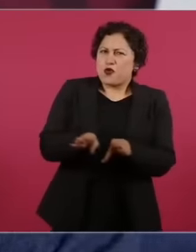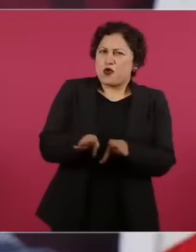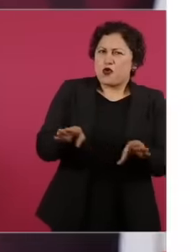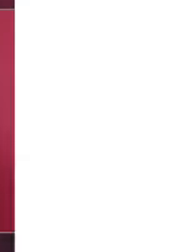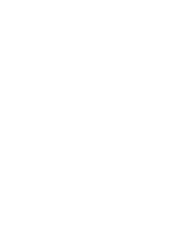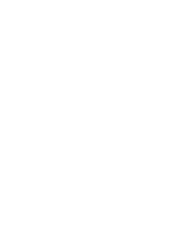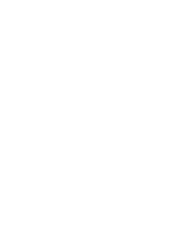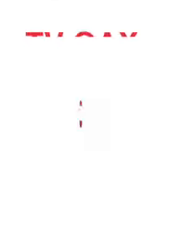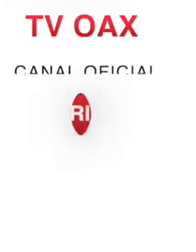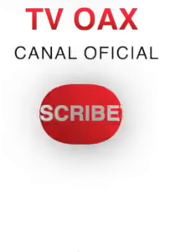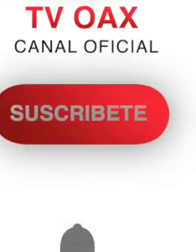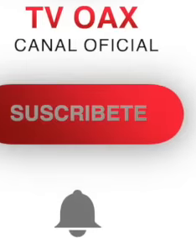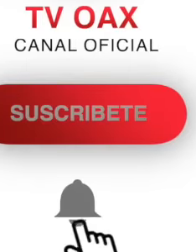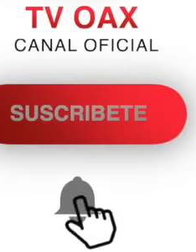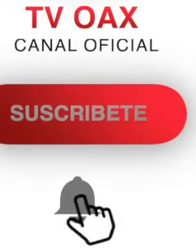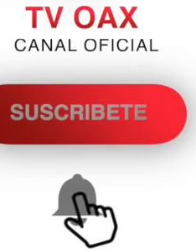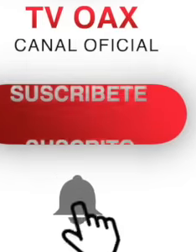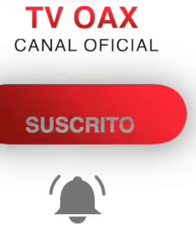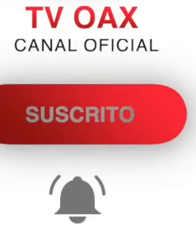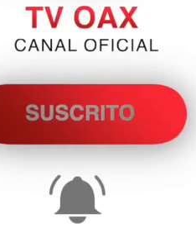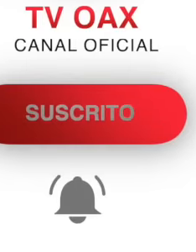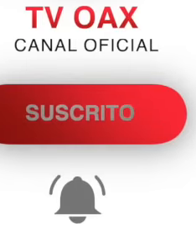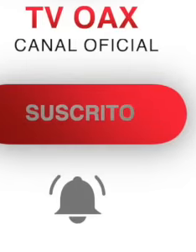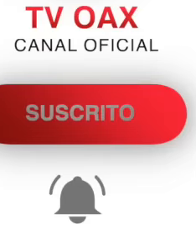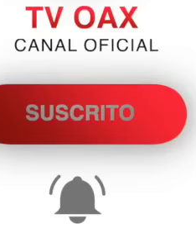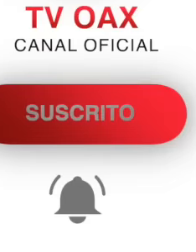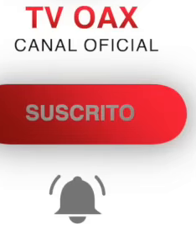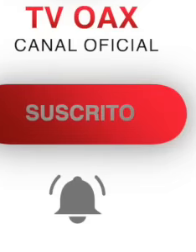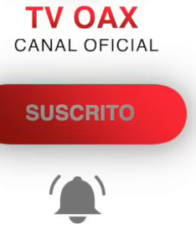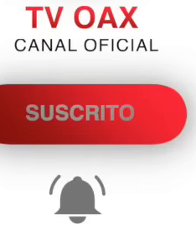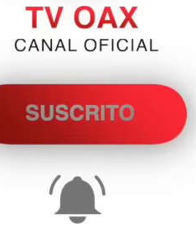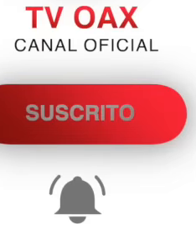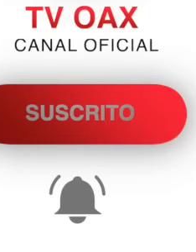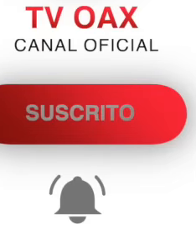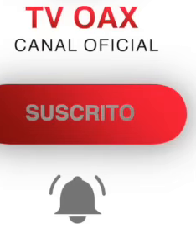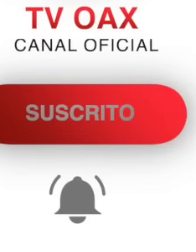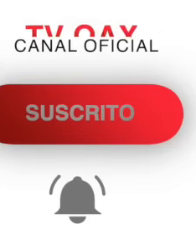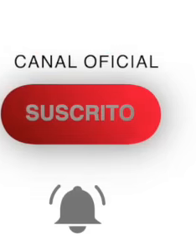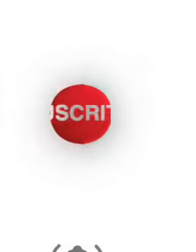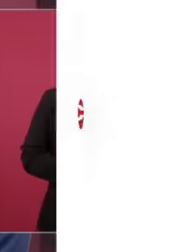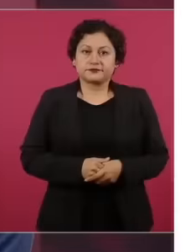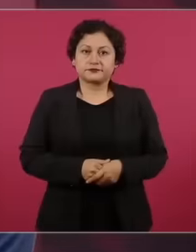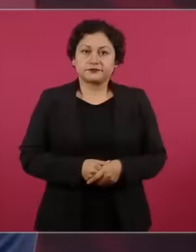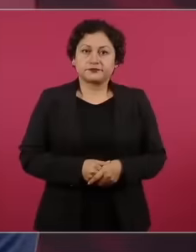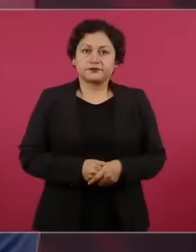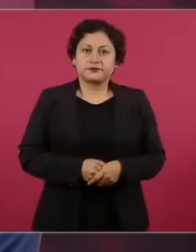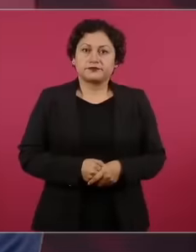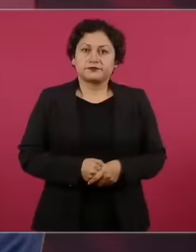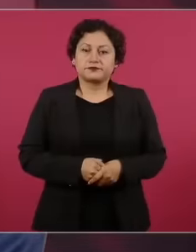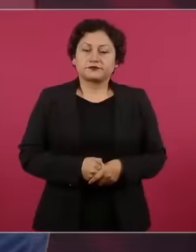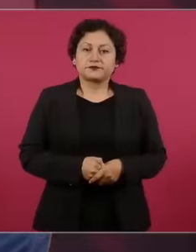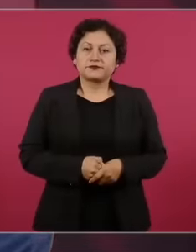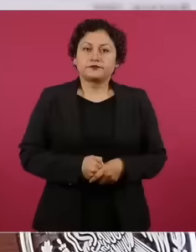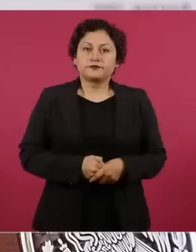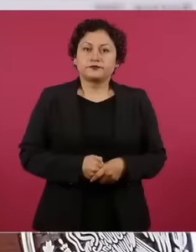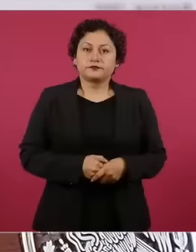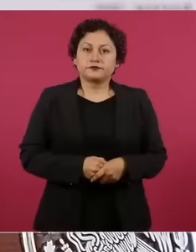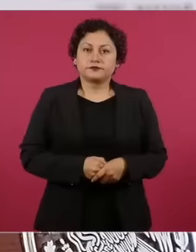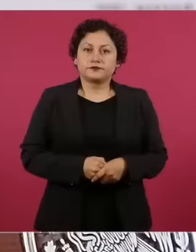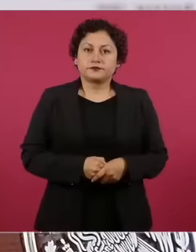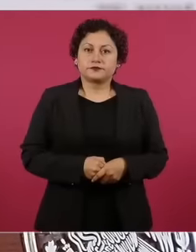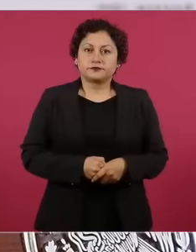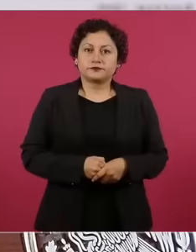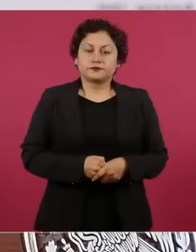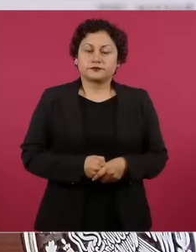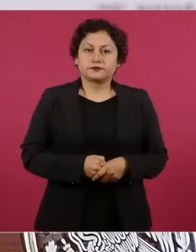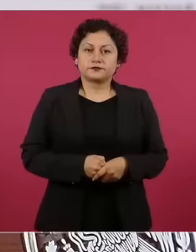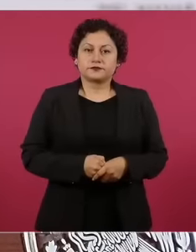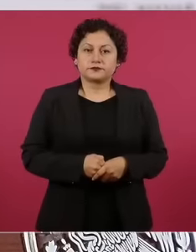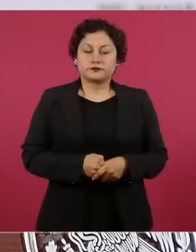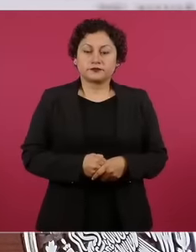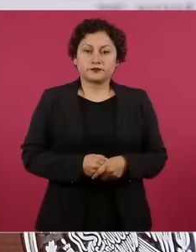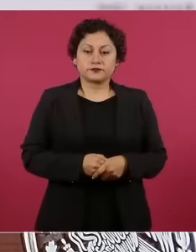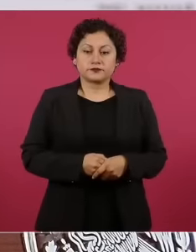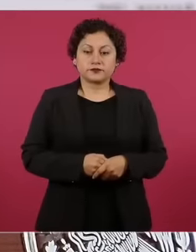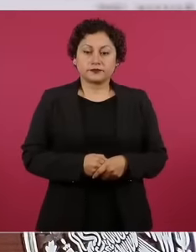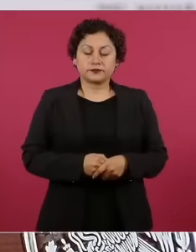No, not from the Benito